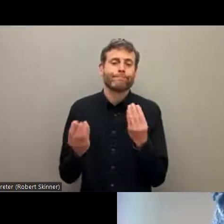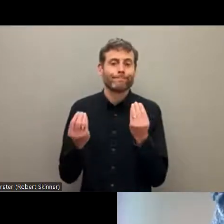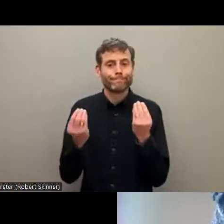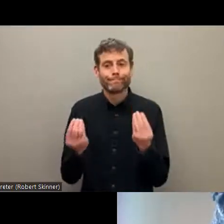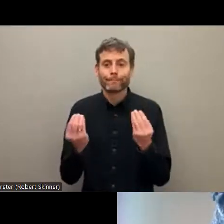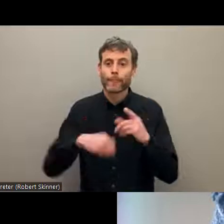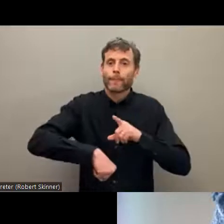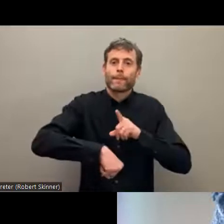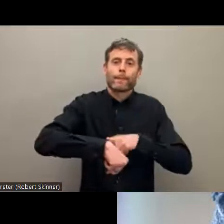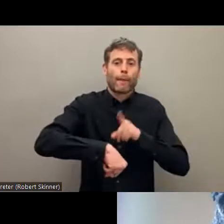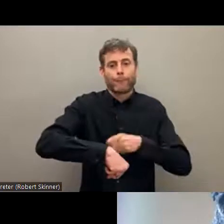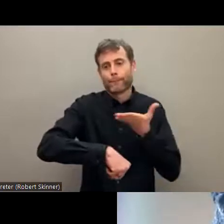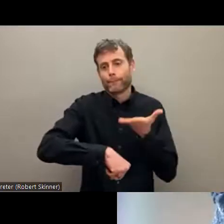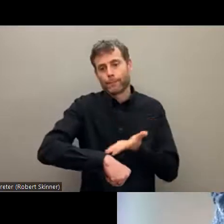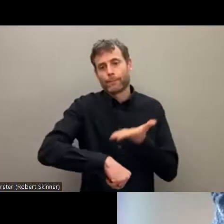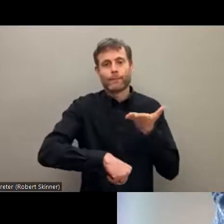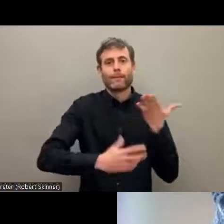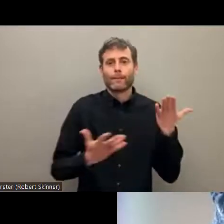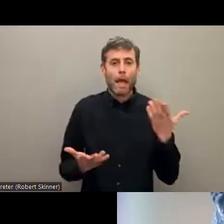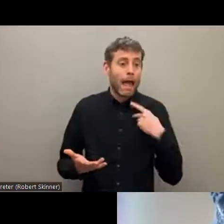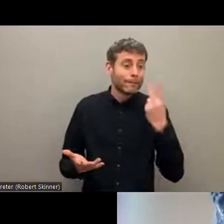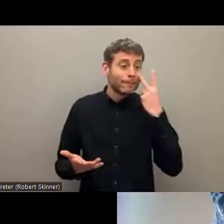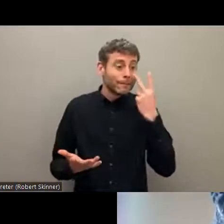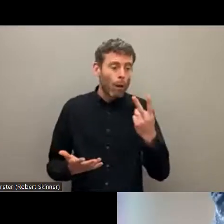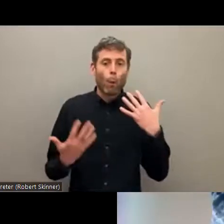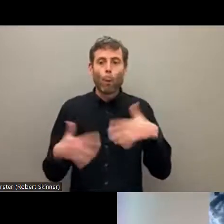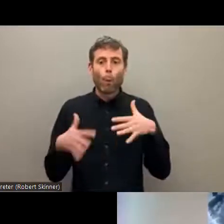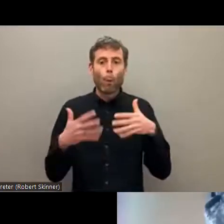questions in the chat box but feel free to reach me anytime in